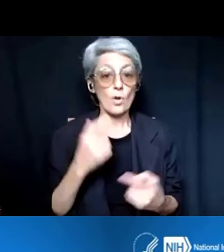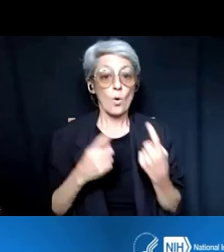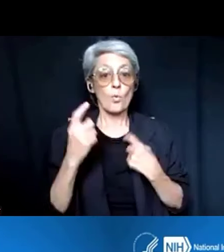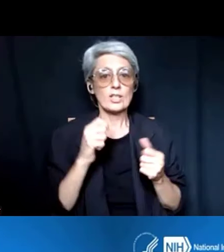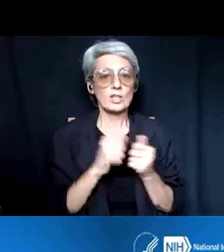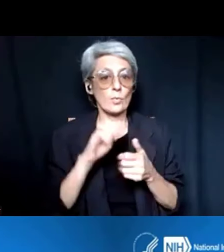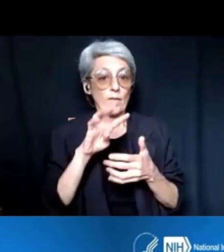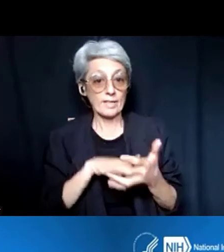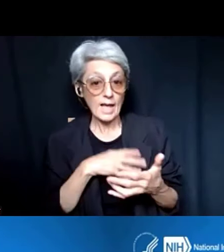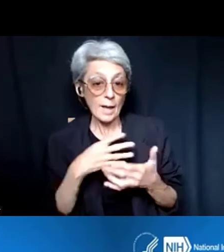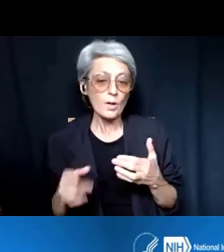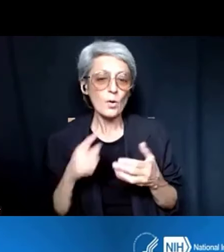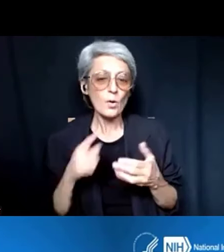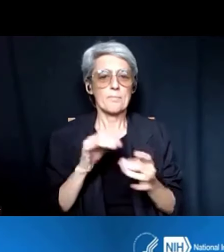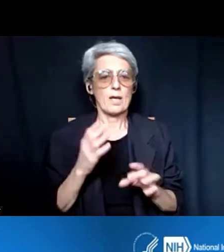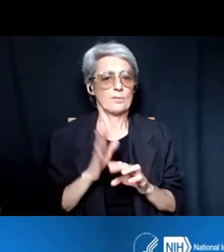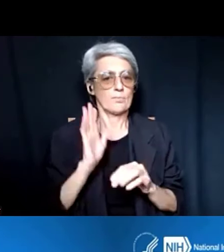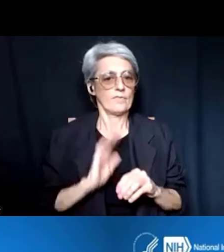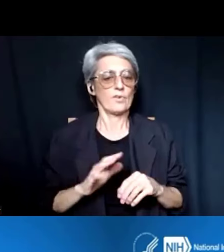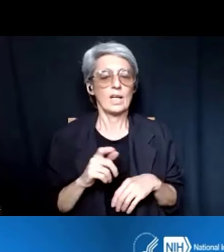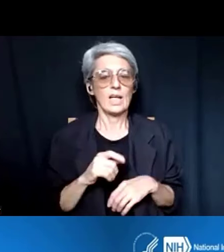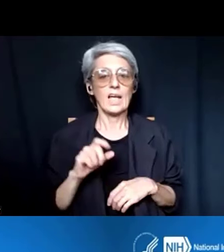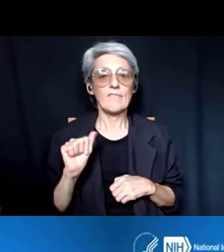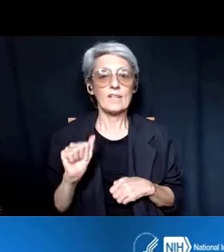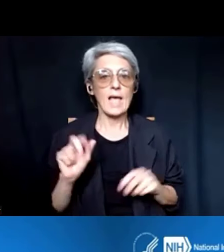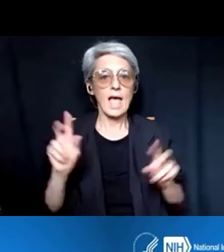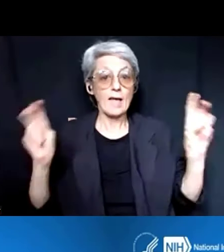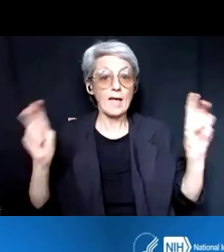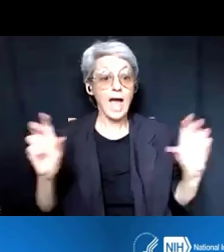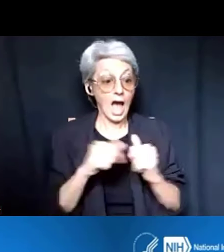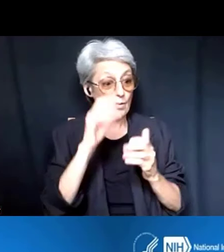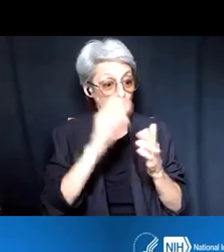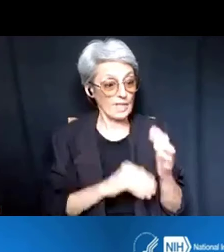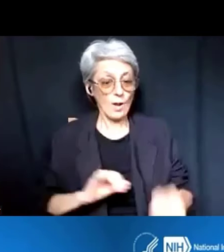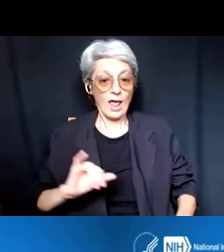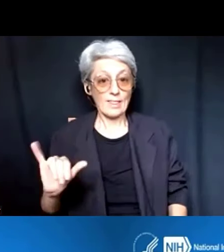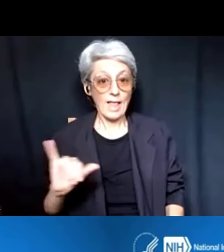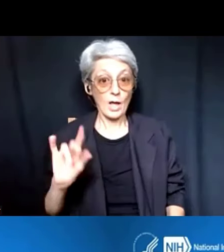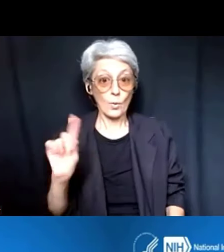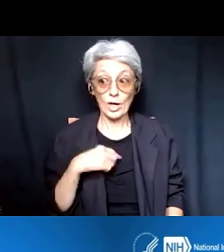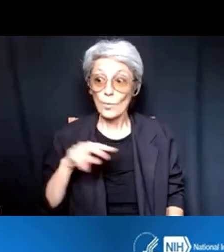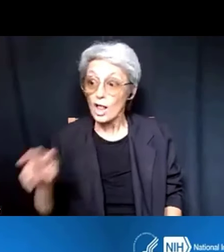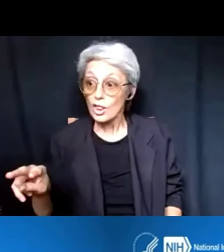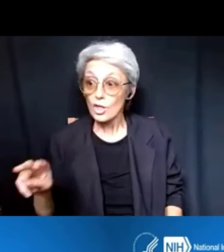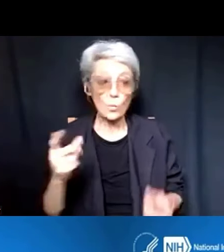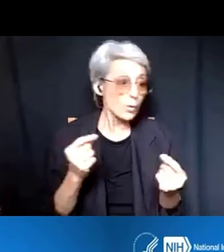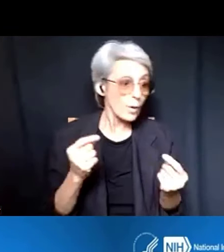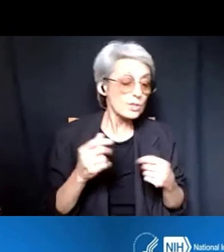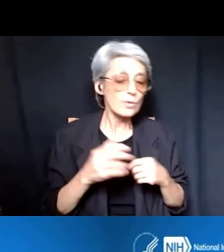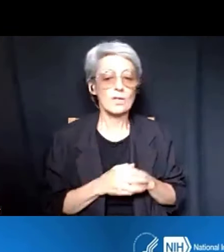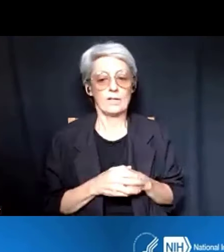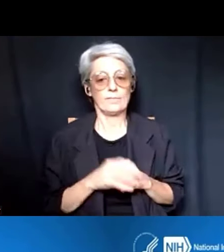if it's a, how do I fill out, like where do I go? What do I do? That's an eRA Service Desk question.